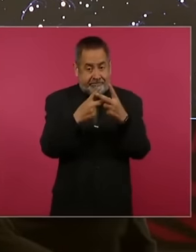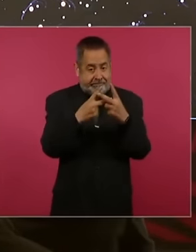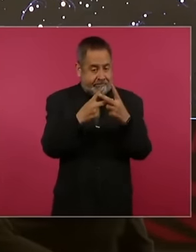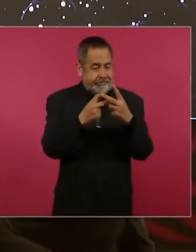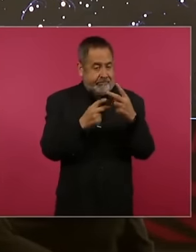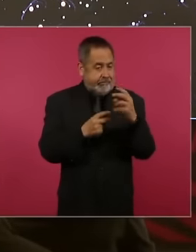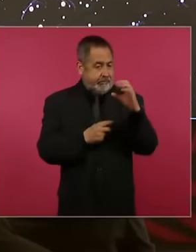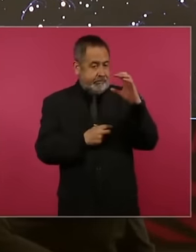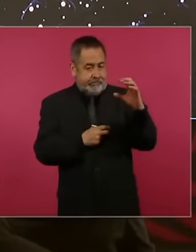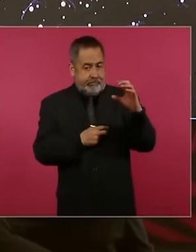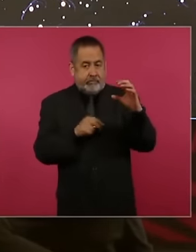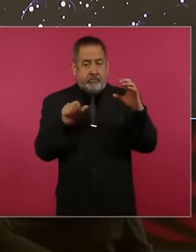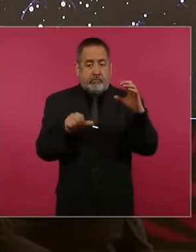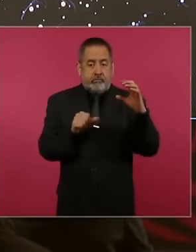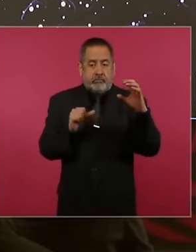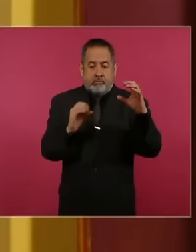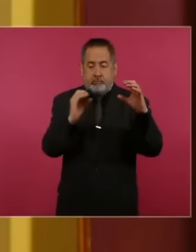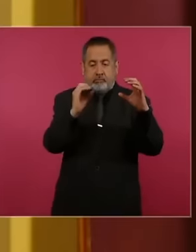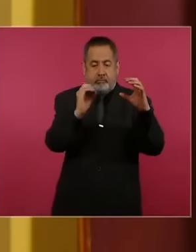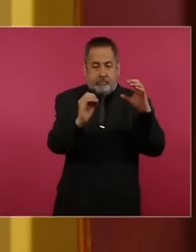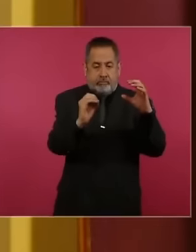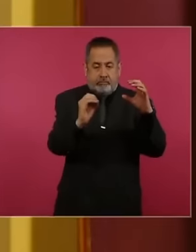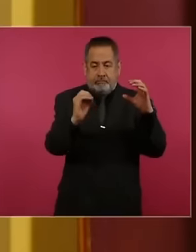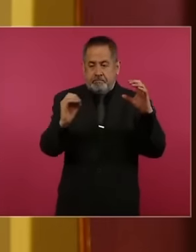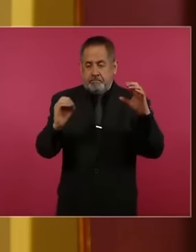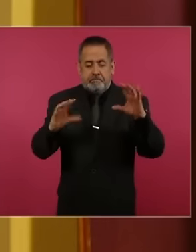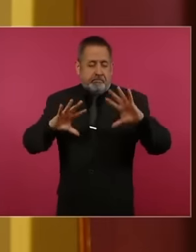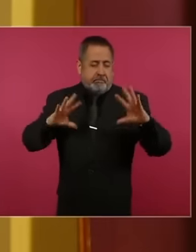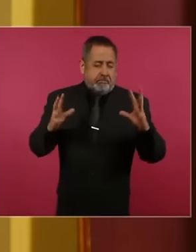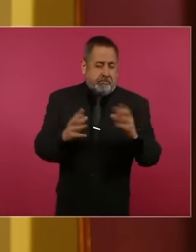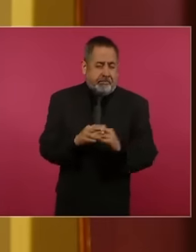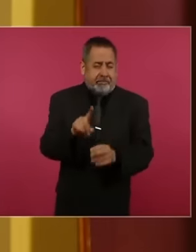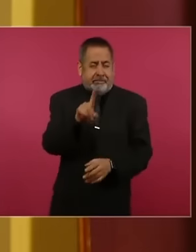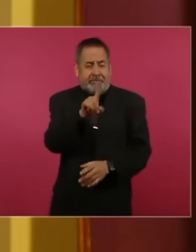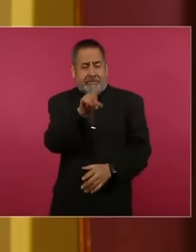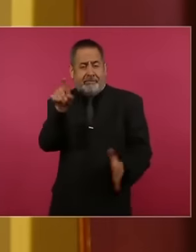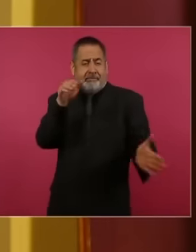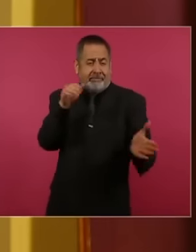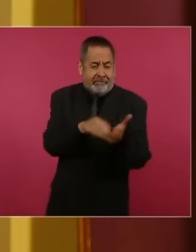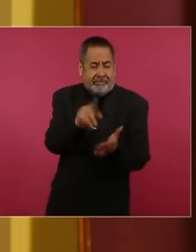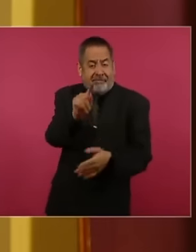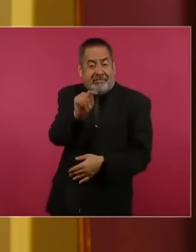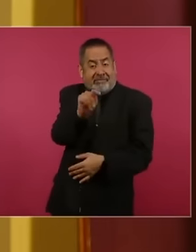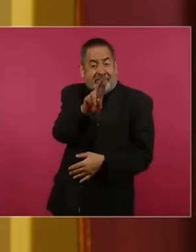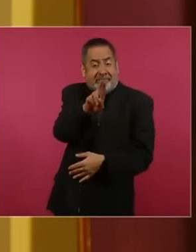talking that in the universe there could be something like 100,000 trillion planets and there is no